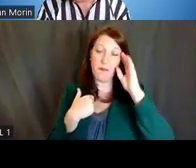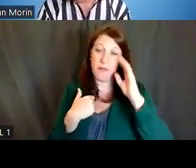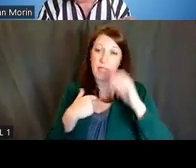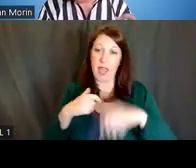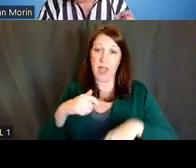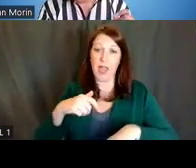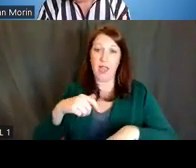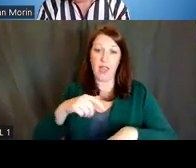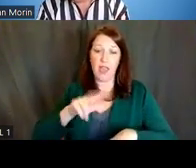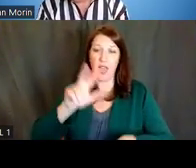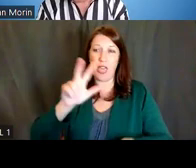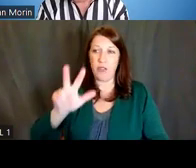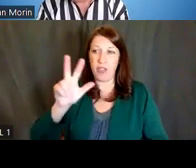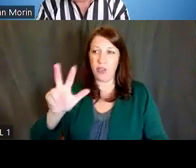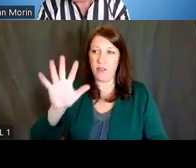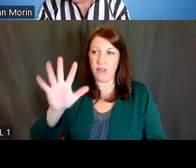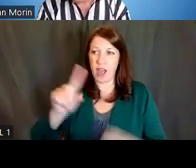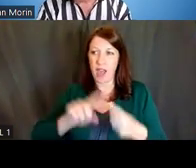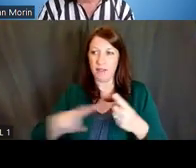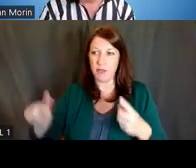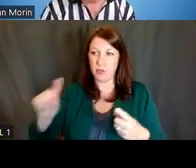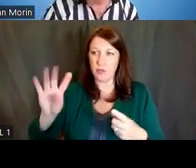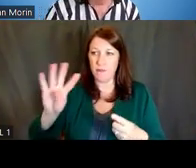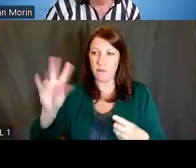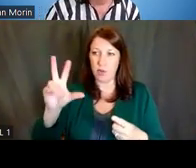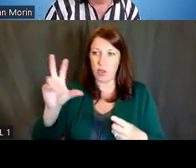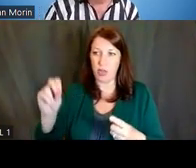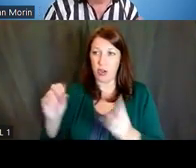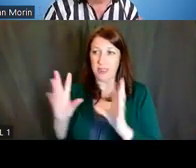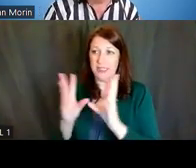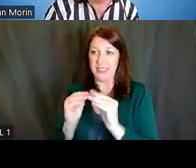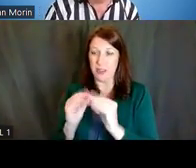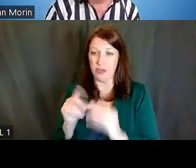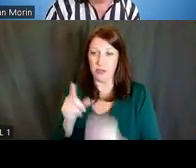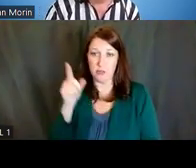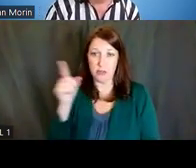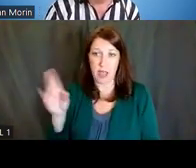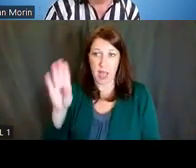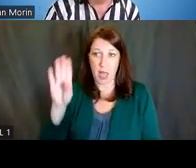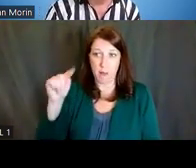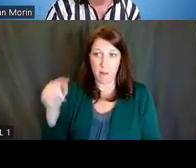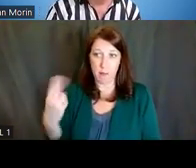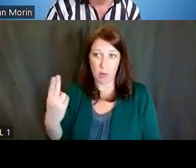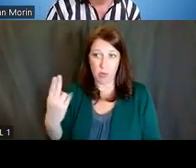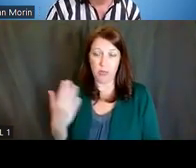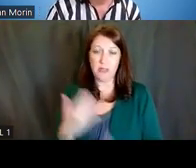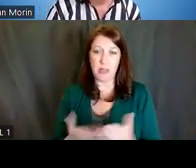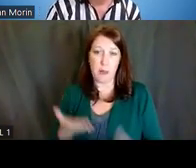to 4:30 session at the booth, that some of us will be there answering questions as well.